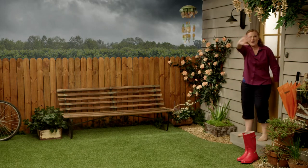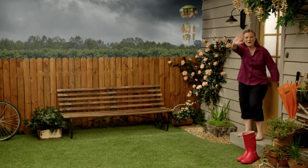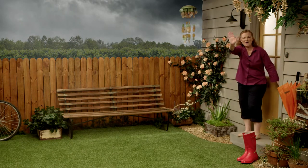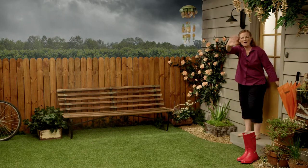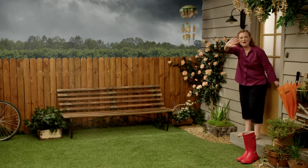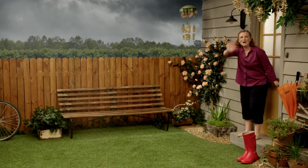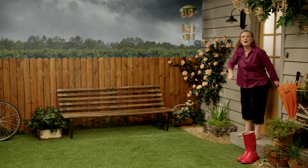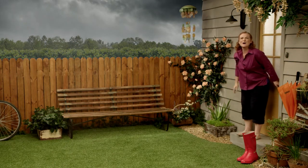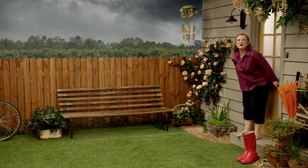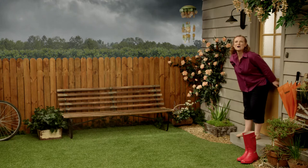Hello, everyone.